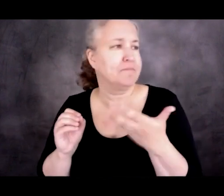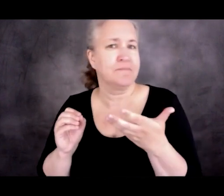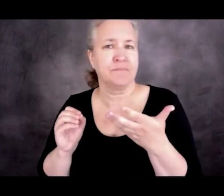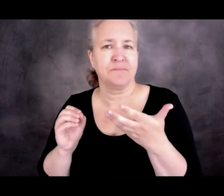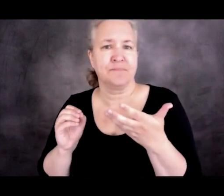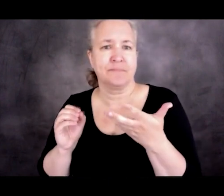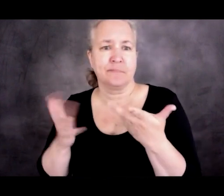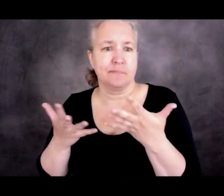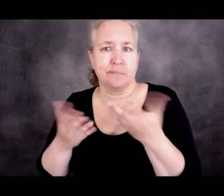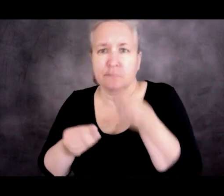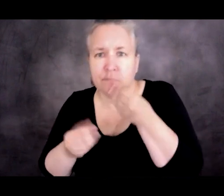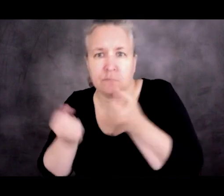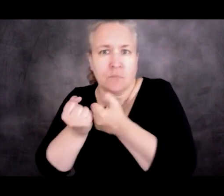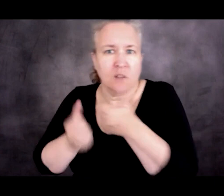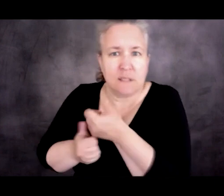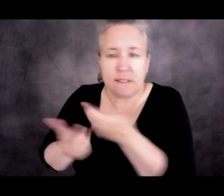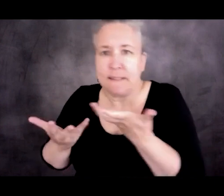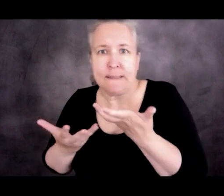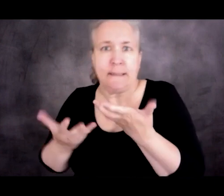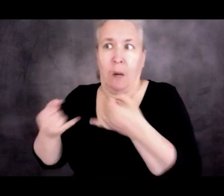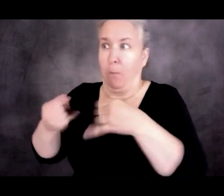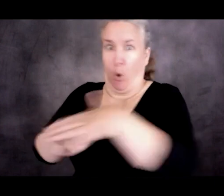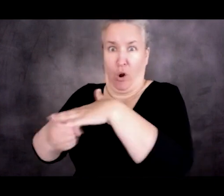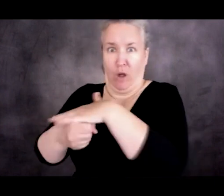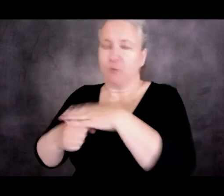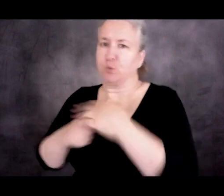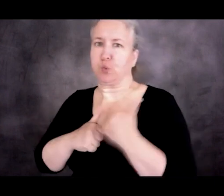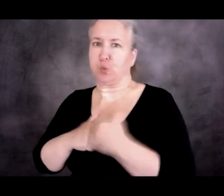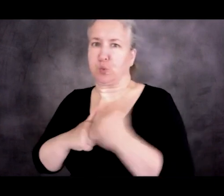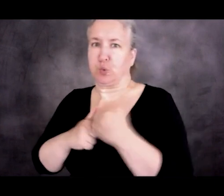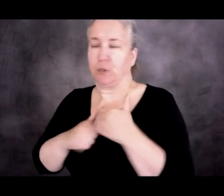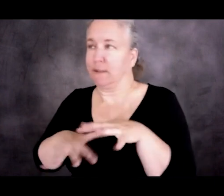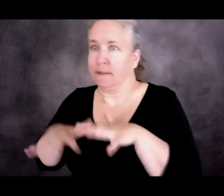and they're on these border conditions, which themselves are dangerous.